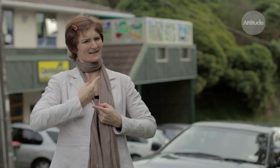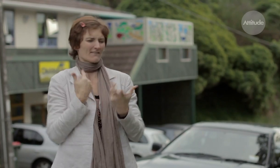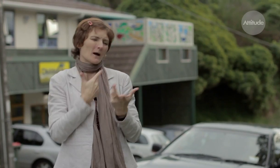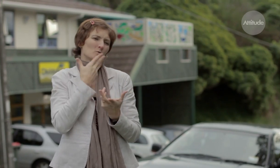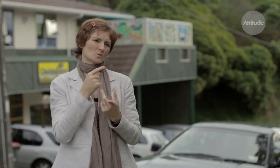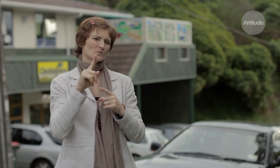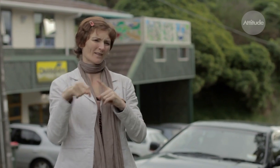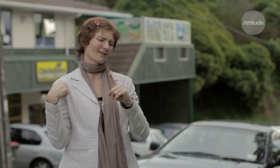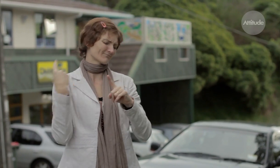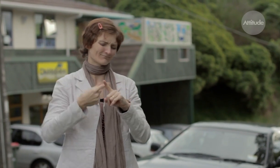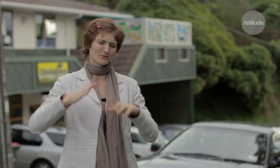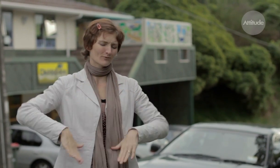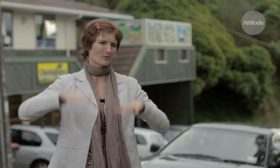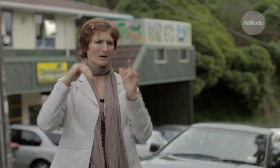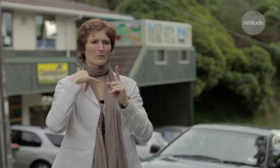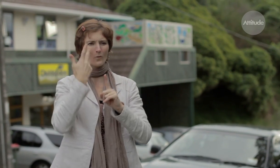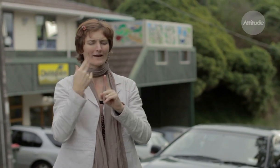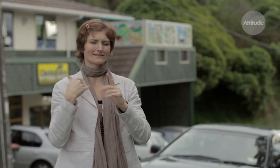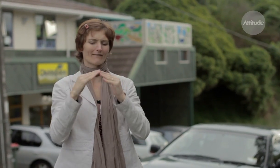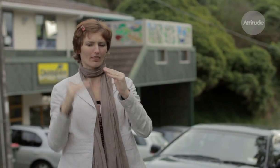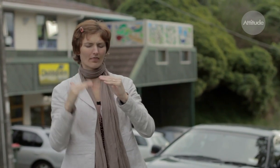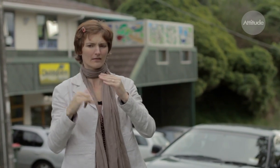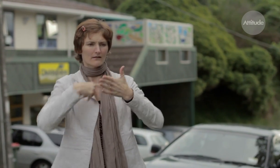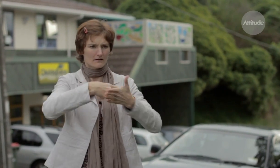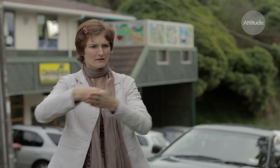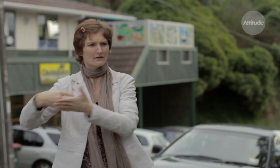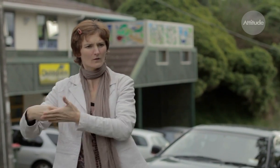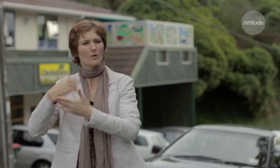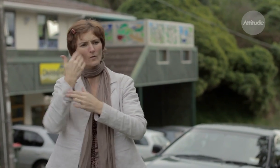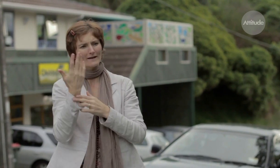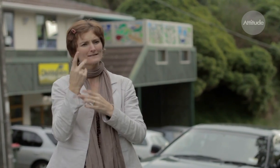circumstances growing up as a Deaf person, the obstacles have always been there. But